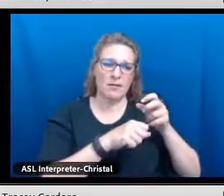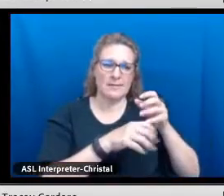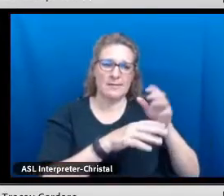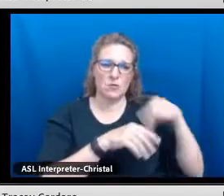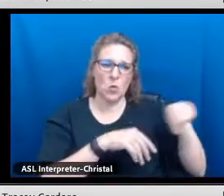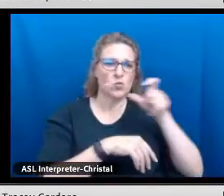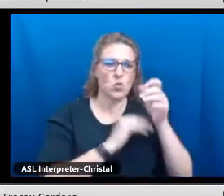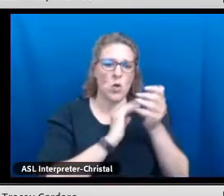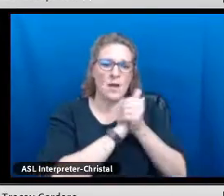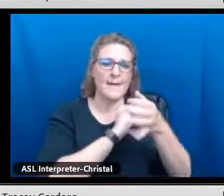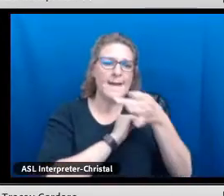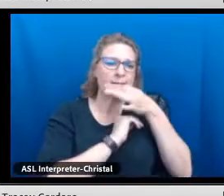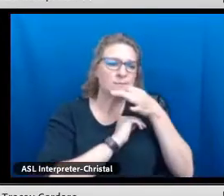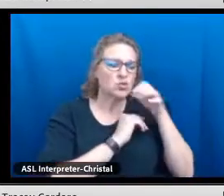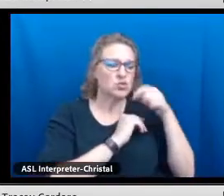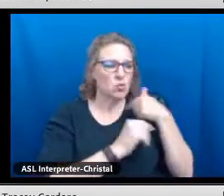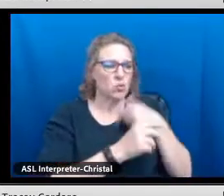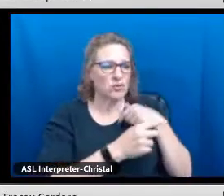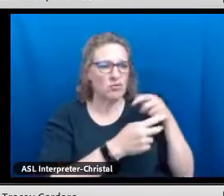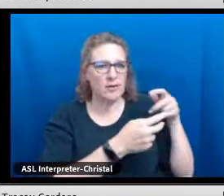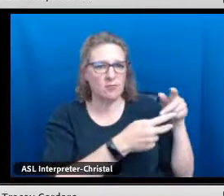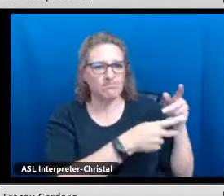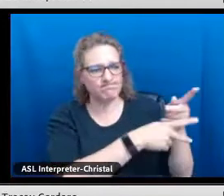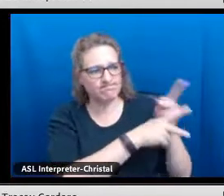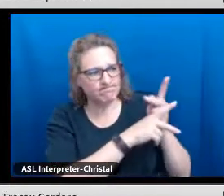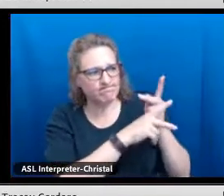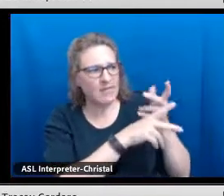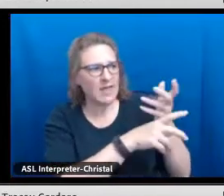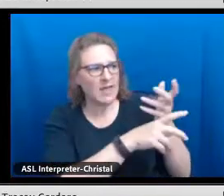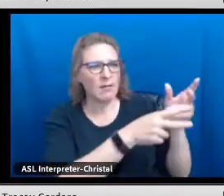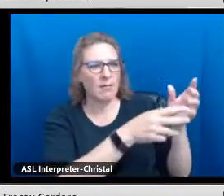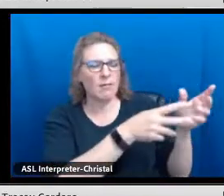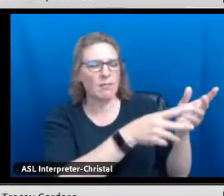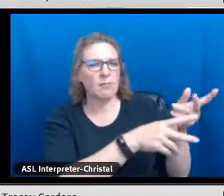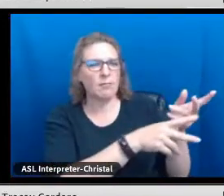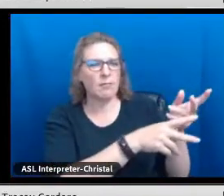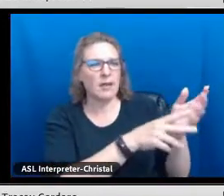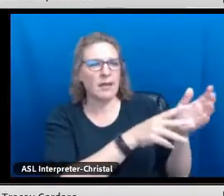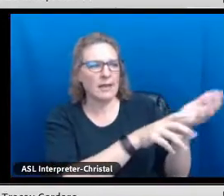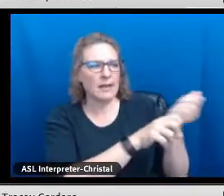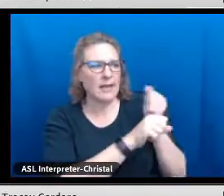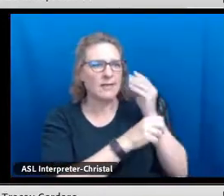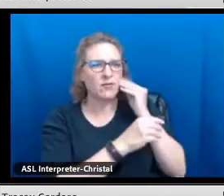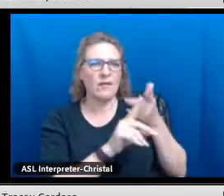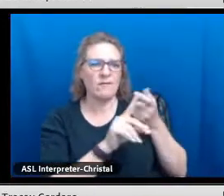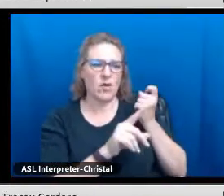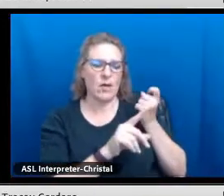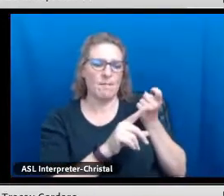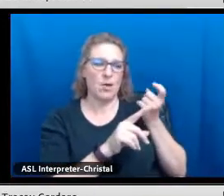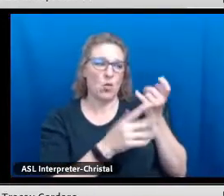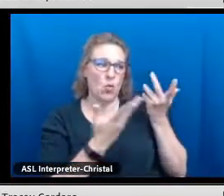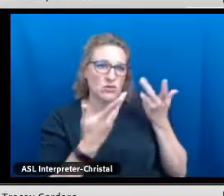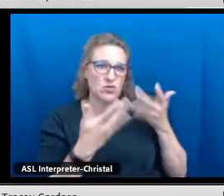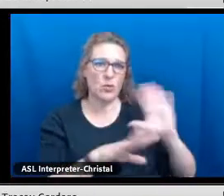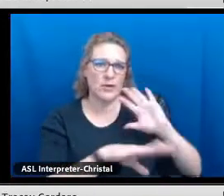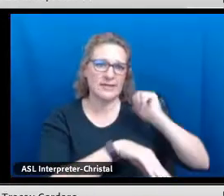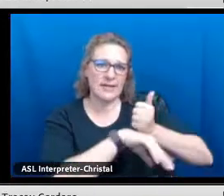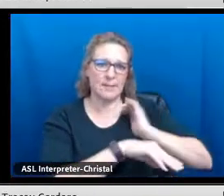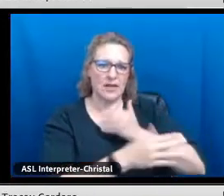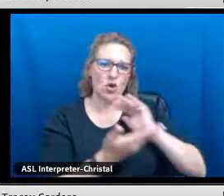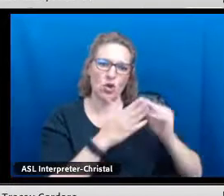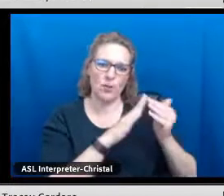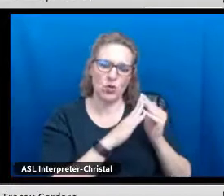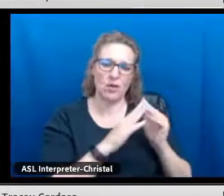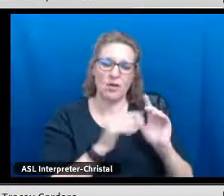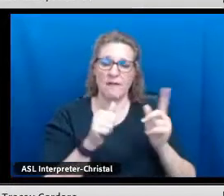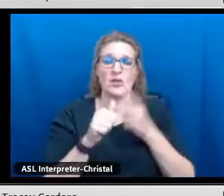from the expertise in terms of language and education that already exist in our communities.